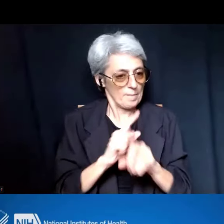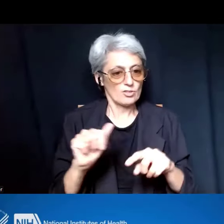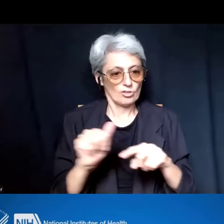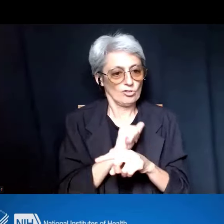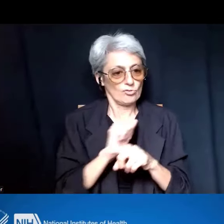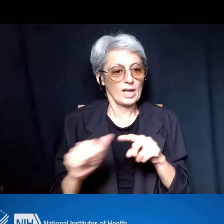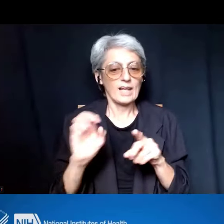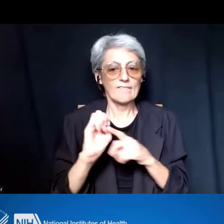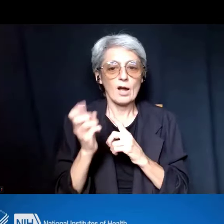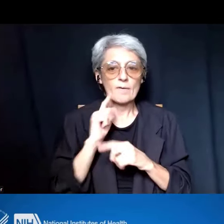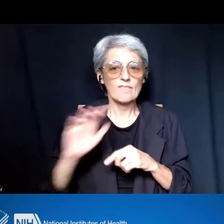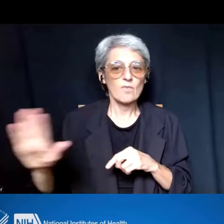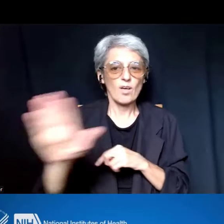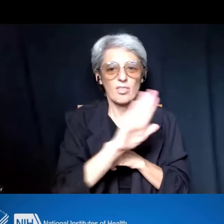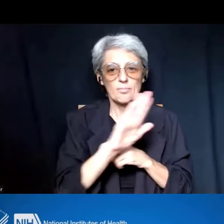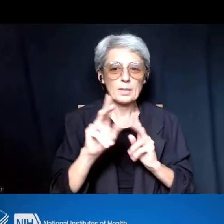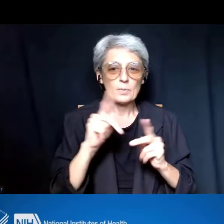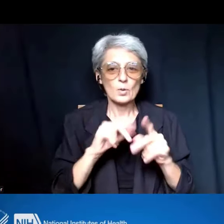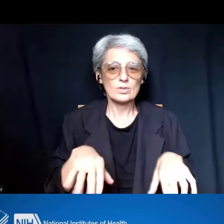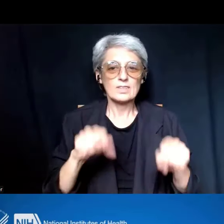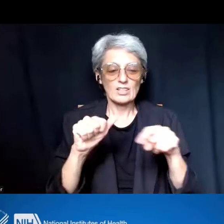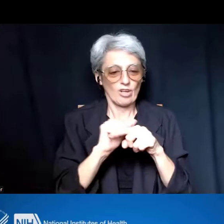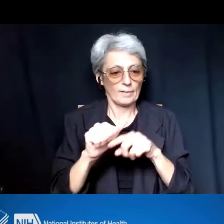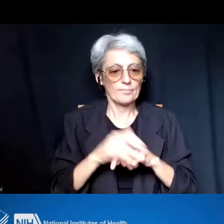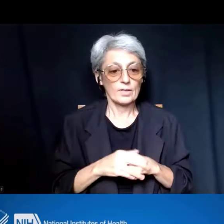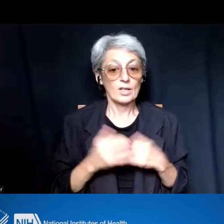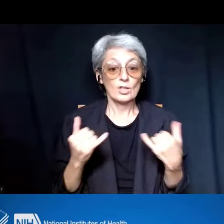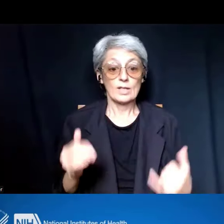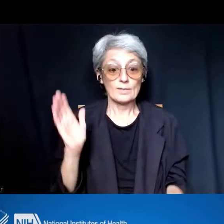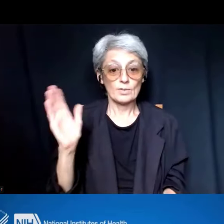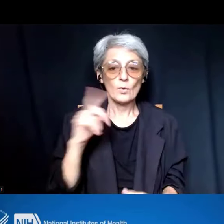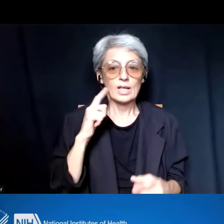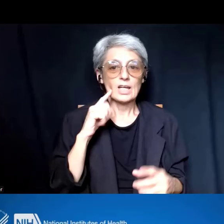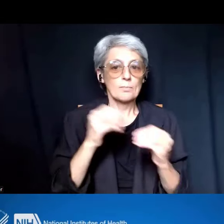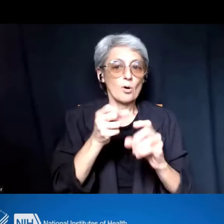So, in today's presentation, we're going to hear more about this effort.